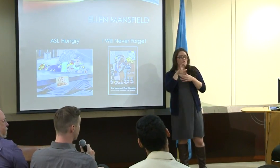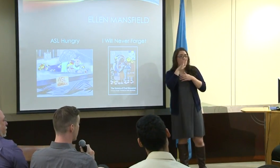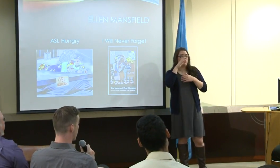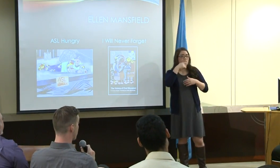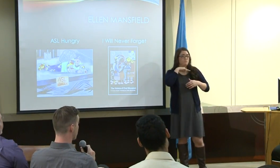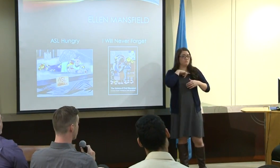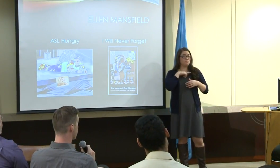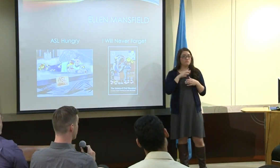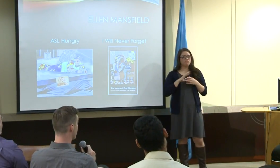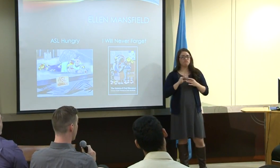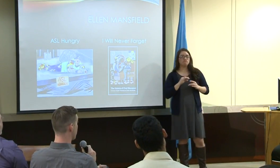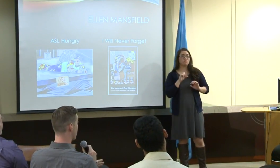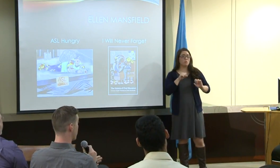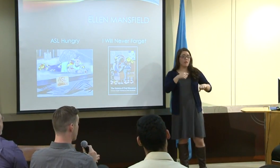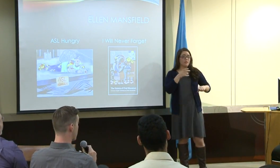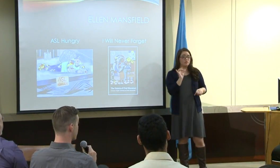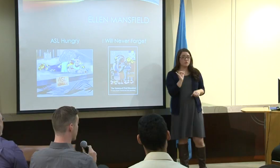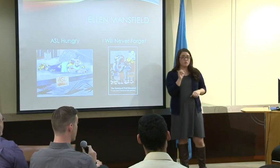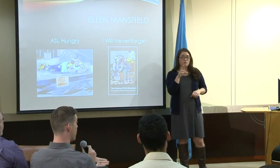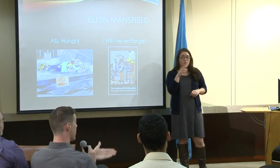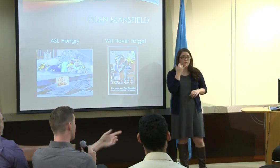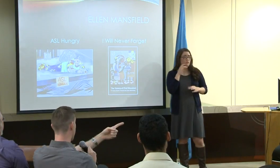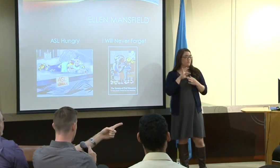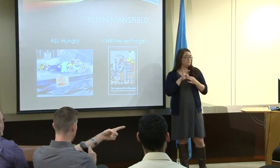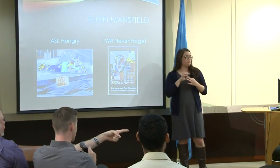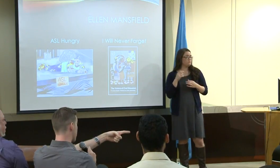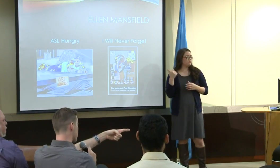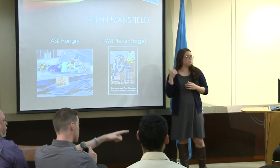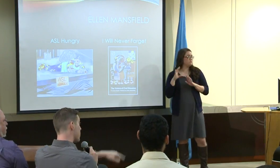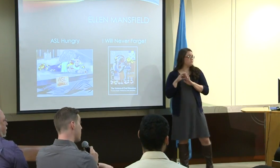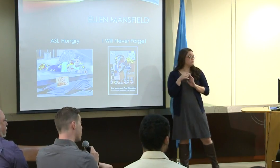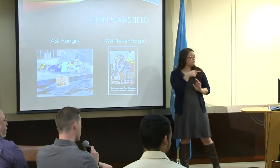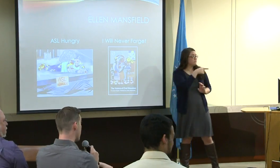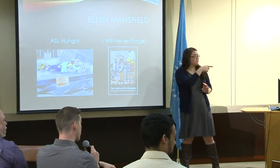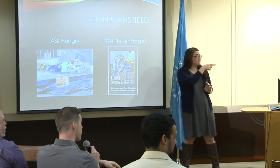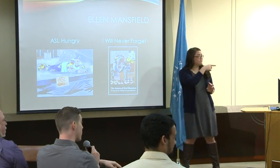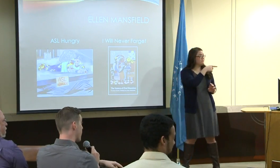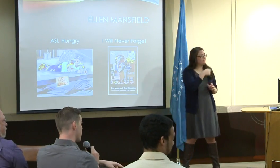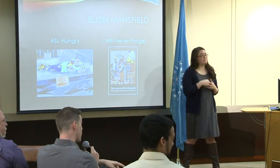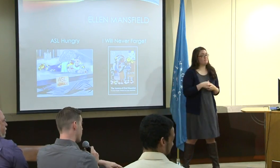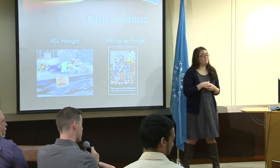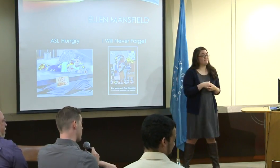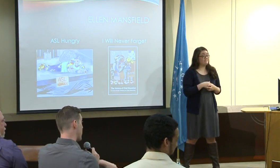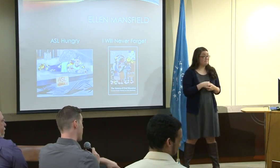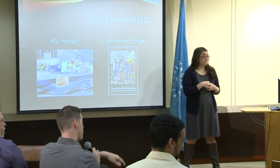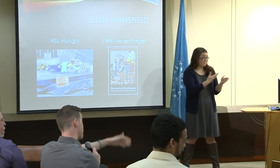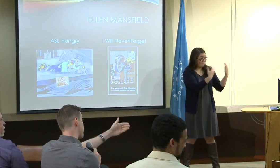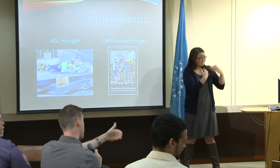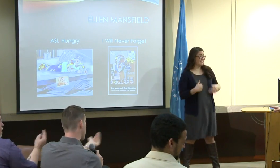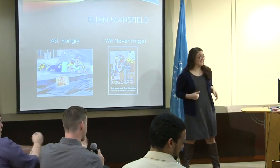that are deaf, so if anybody wants to comment, they could. Fred, you want to come up?